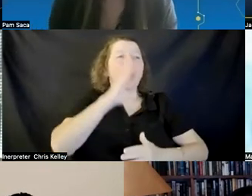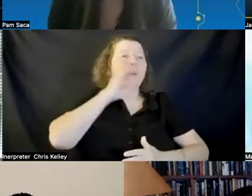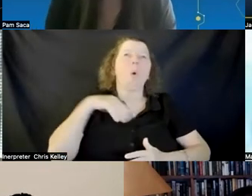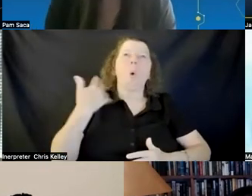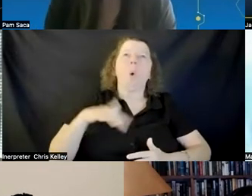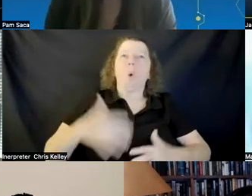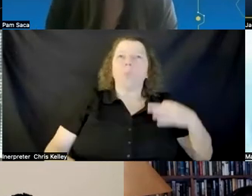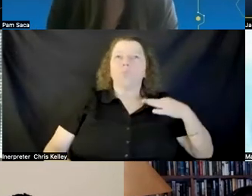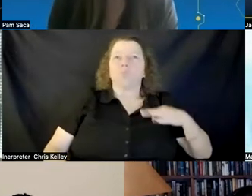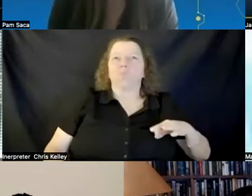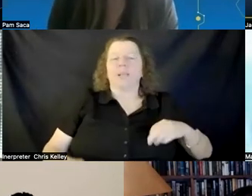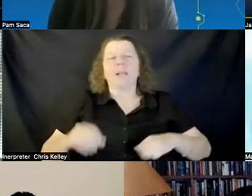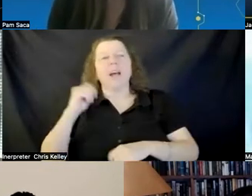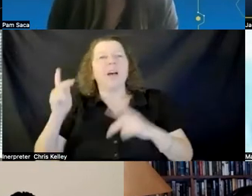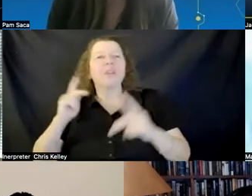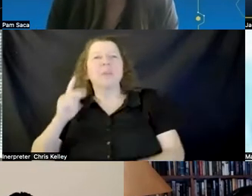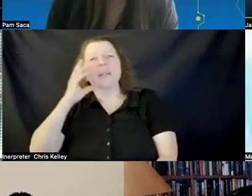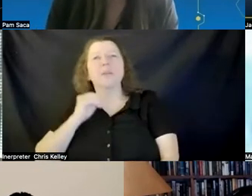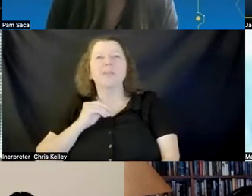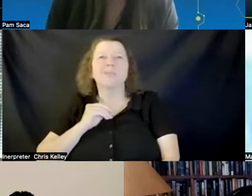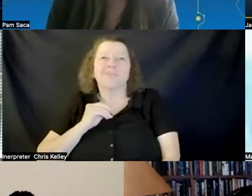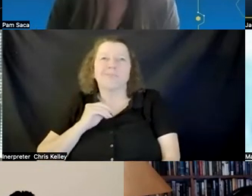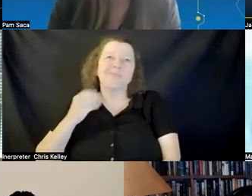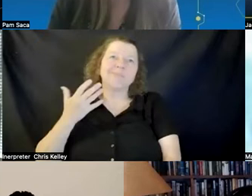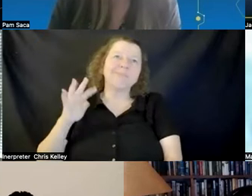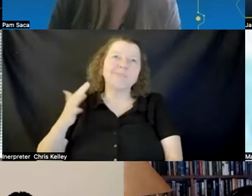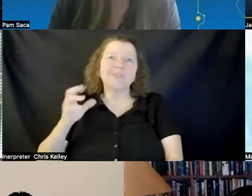than others and i i was just curious if you've thought about that